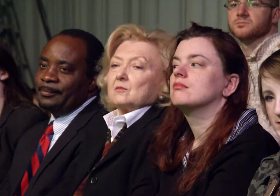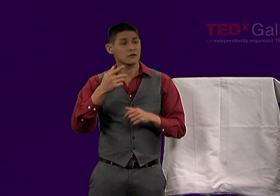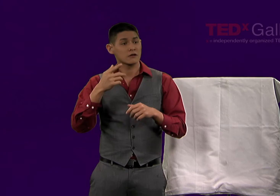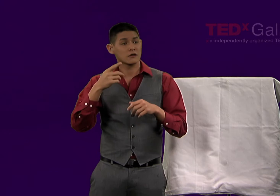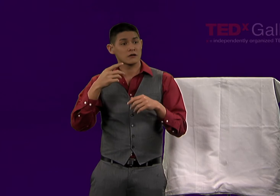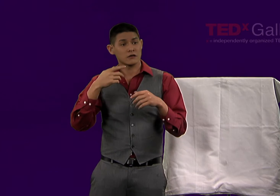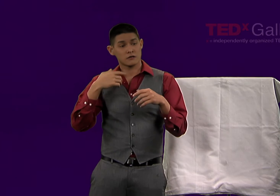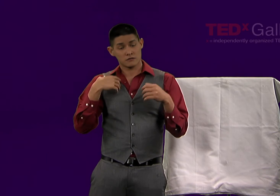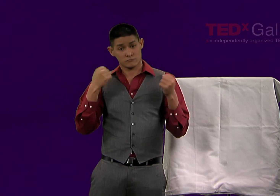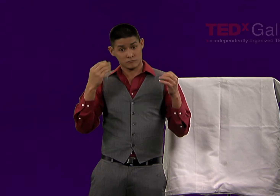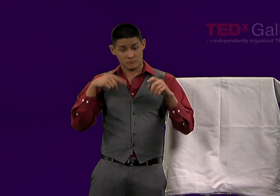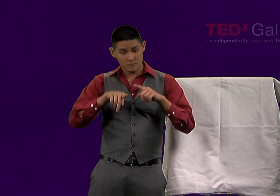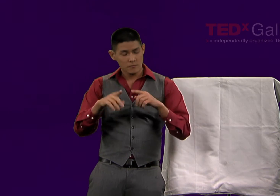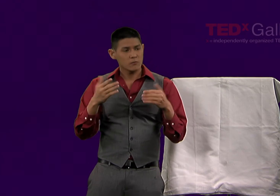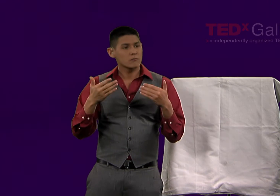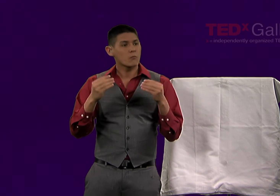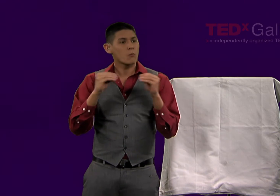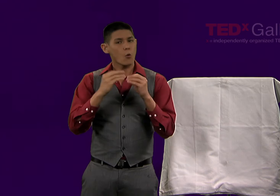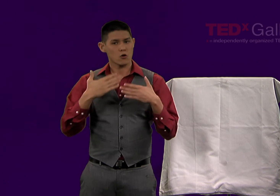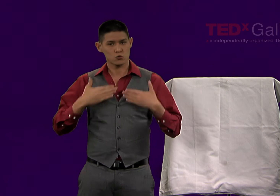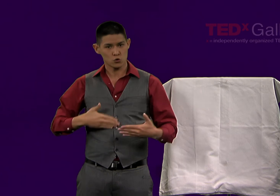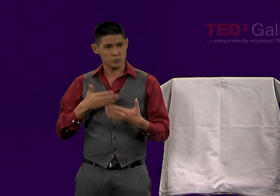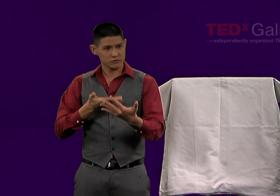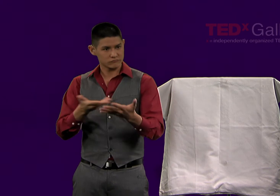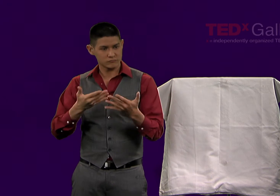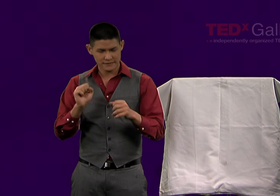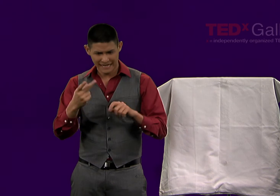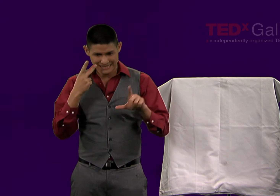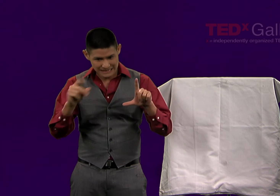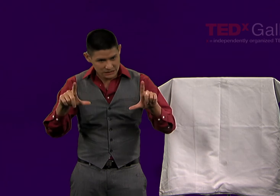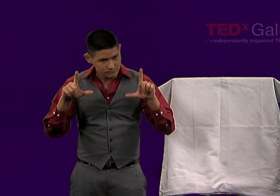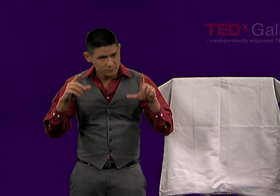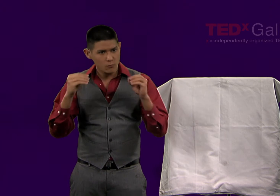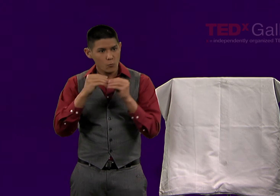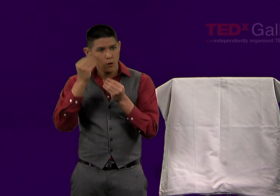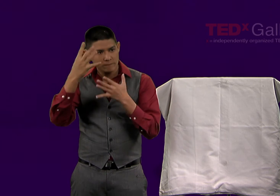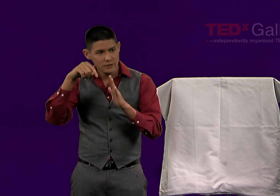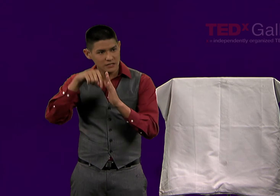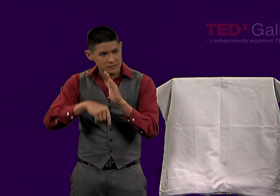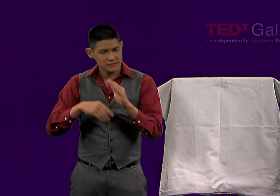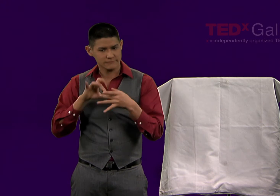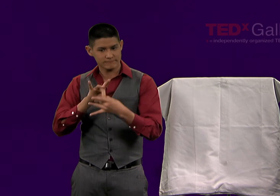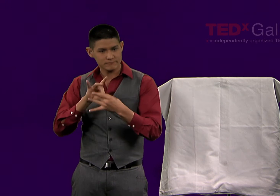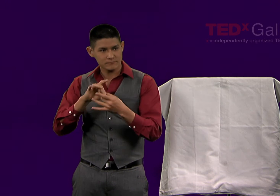So using that quick code brings you to video information that is a much more human connection